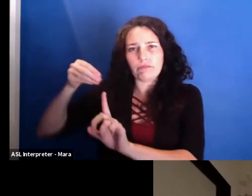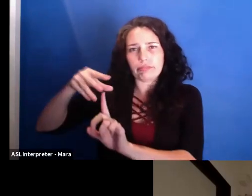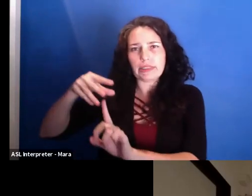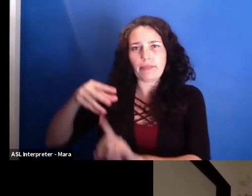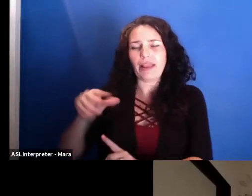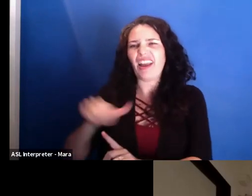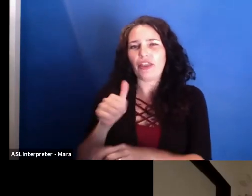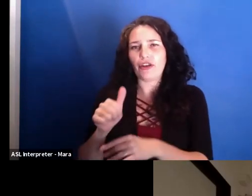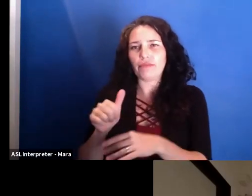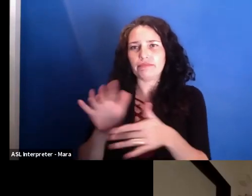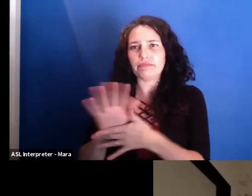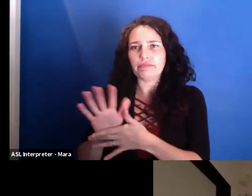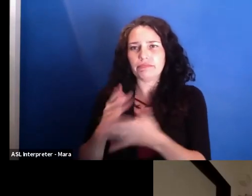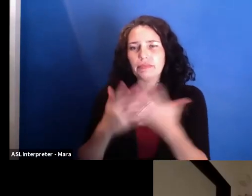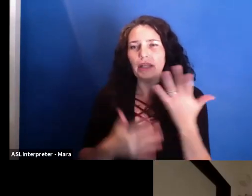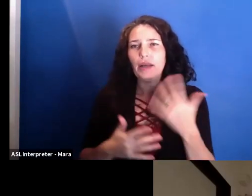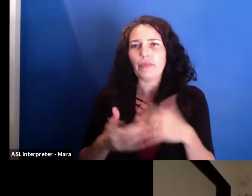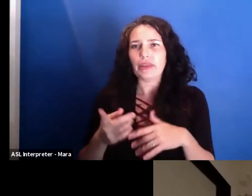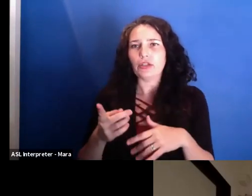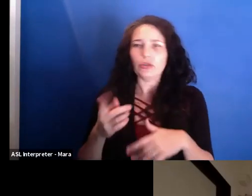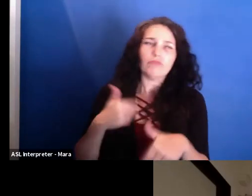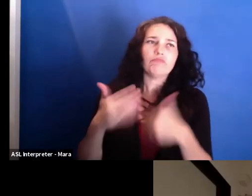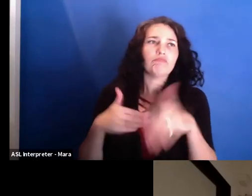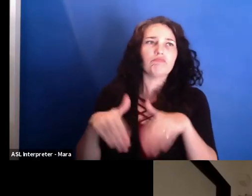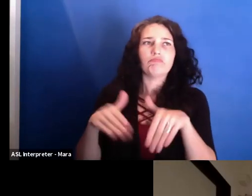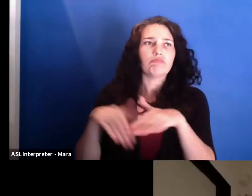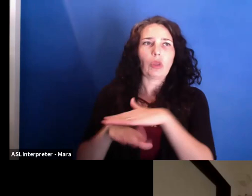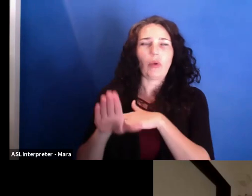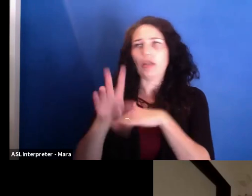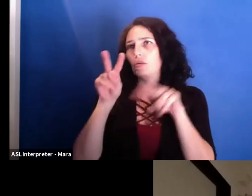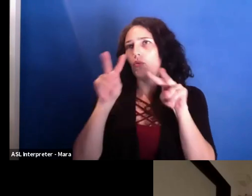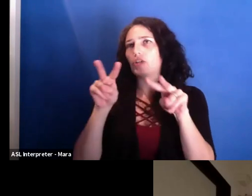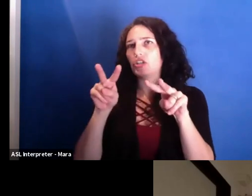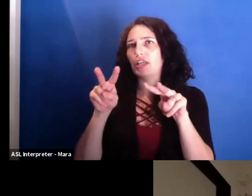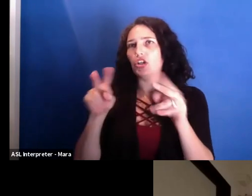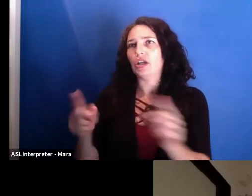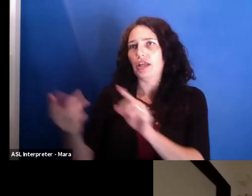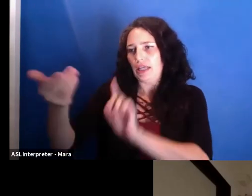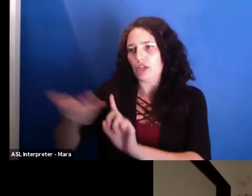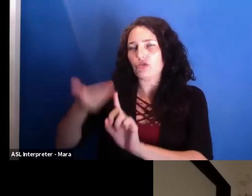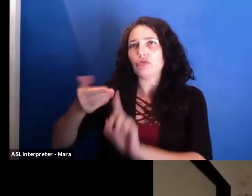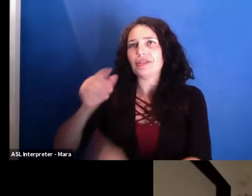and we're introduced to the Vlad, who is this new health minister, very idealistic, very young,